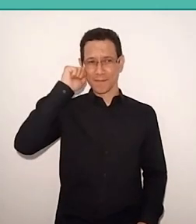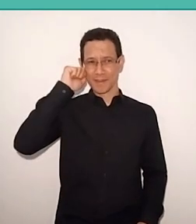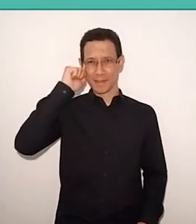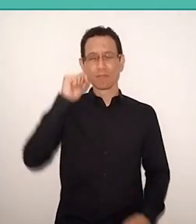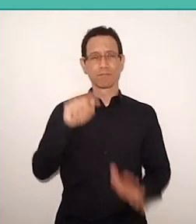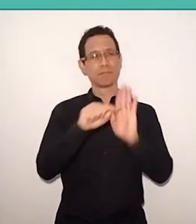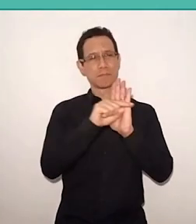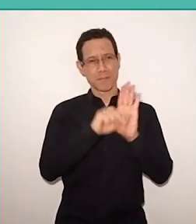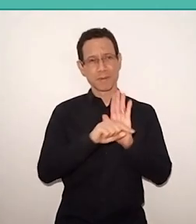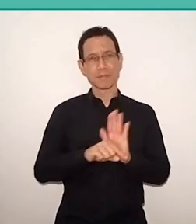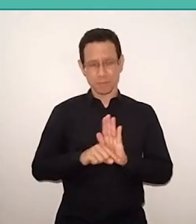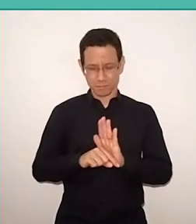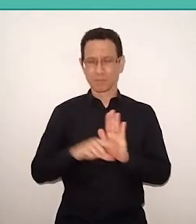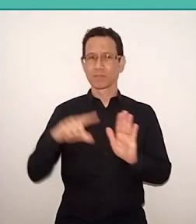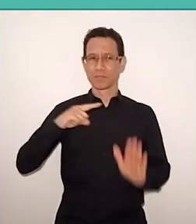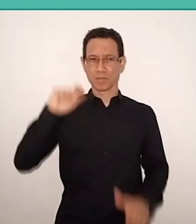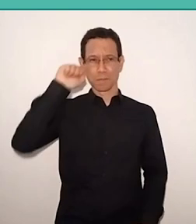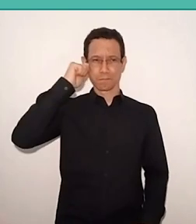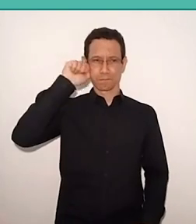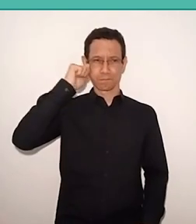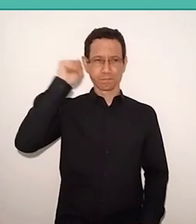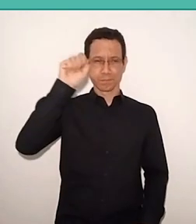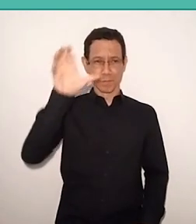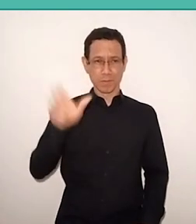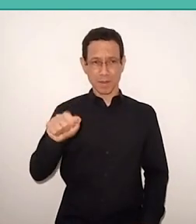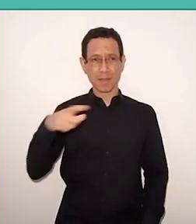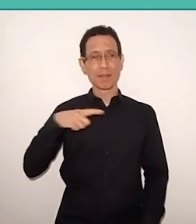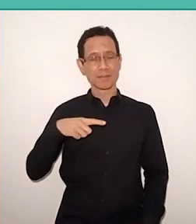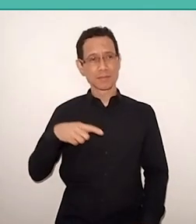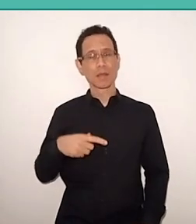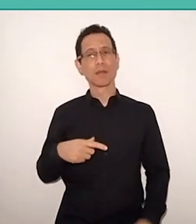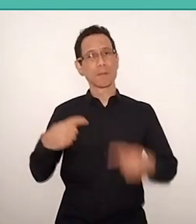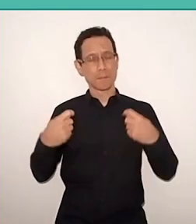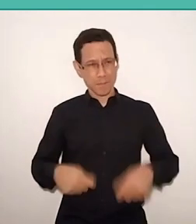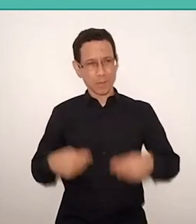I see that currently it is necessary mobilize Freire in Africa,